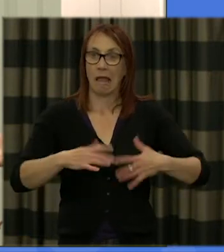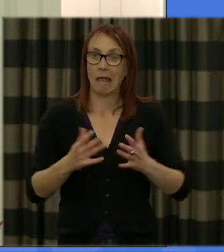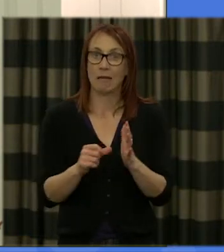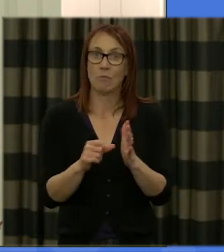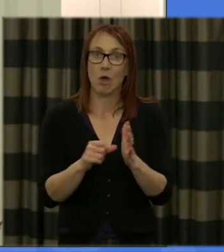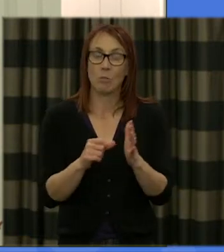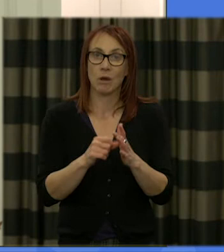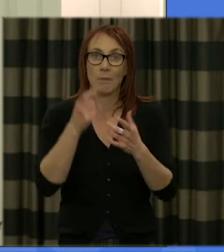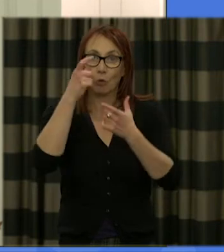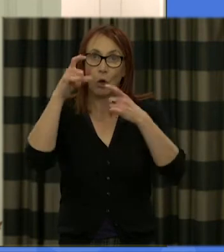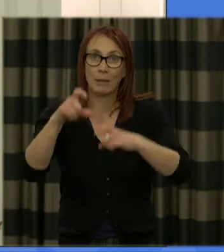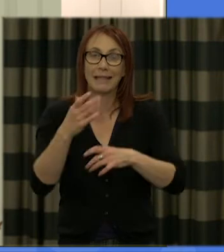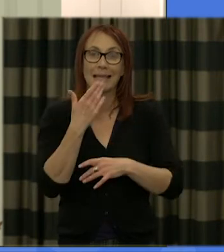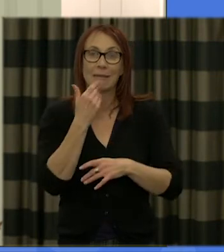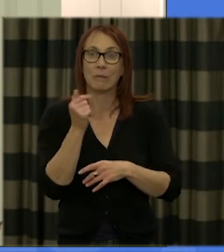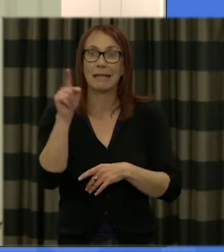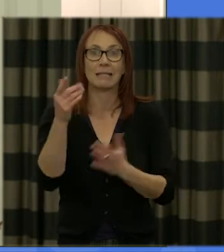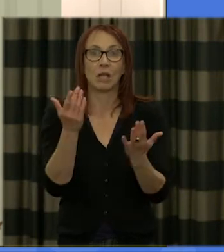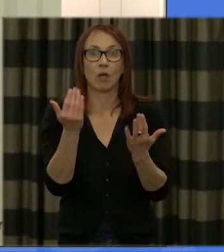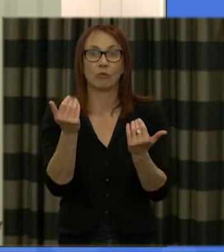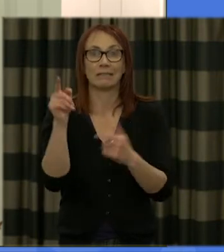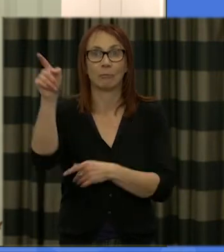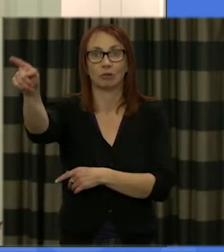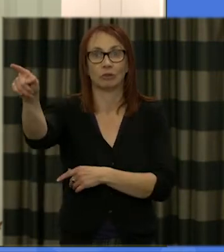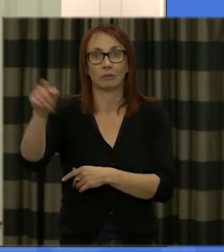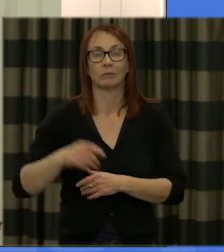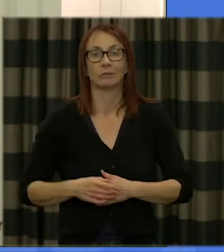please go to the front desk of the conference centre and they will deal